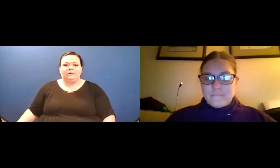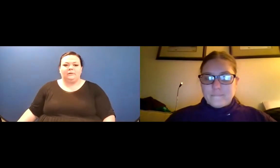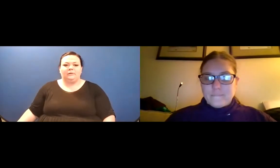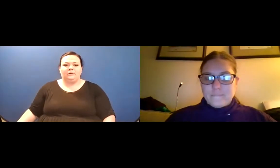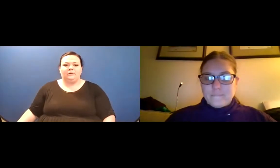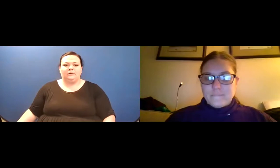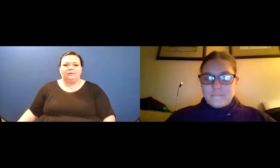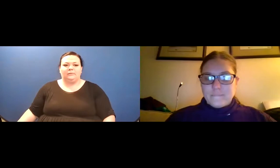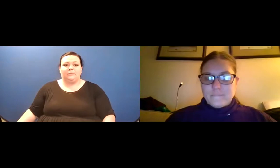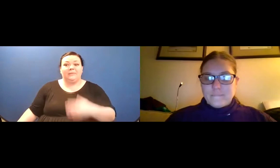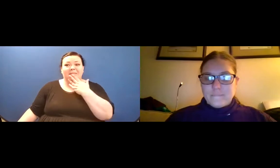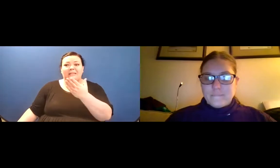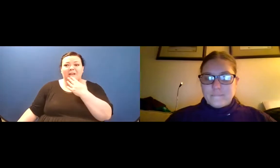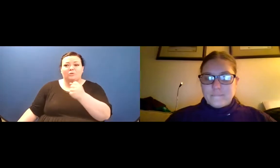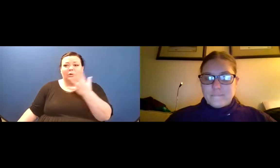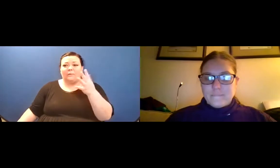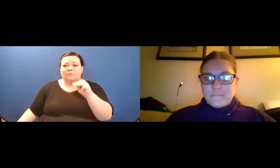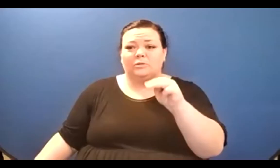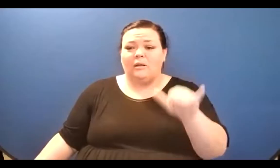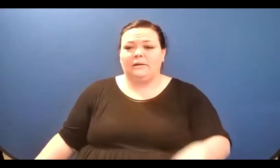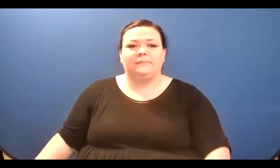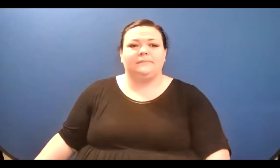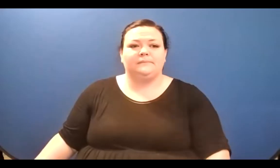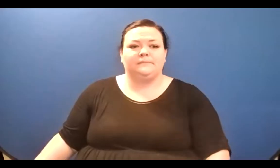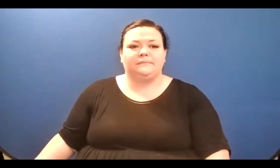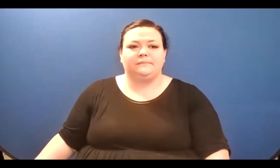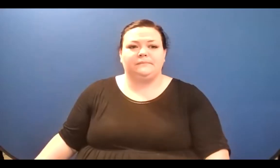disabled dachshunds, and/ the friendly dog that wags his tail and barks a greeting from